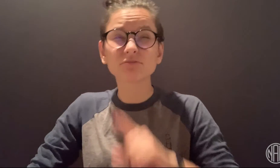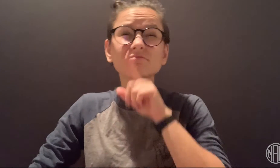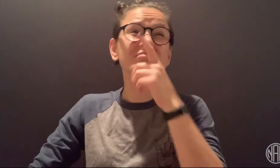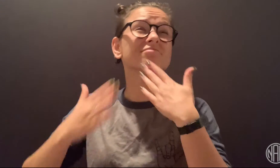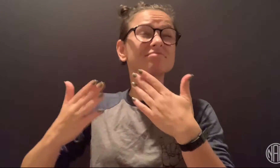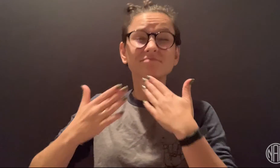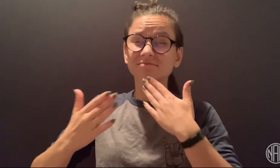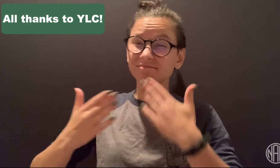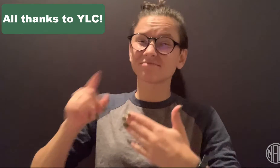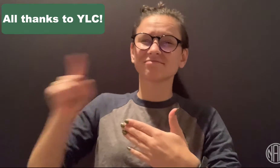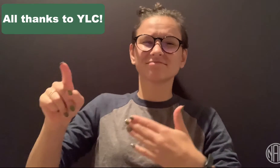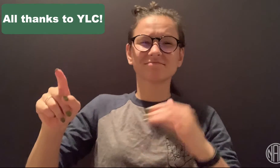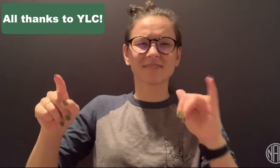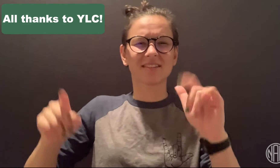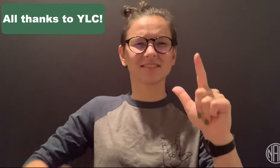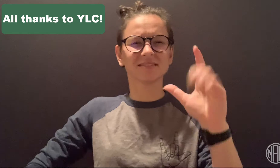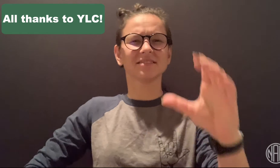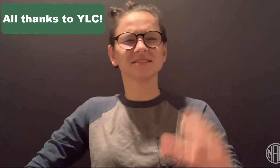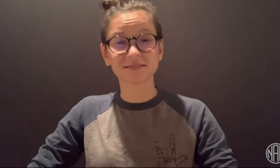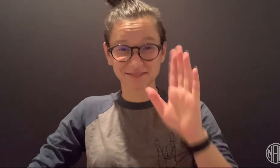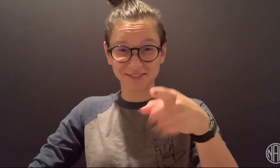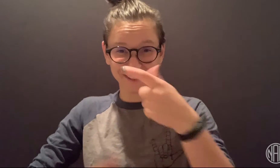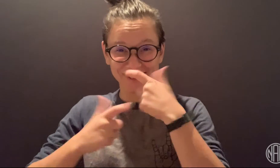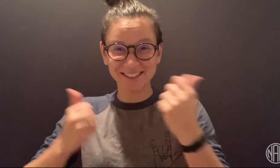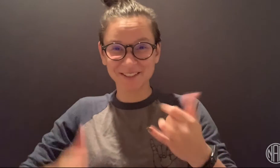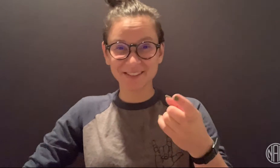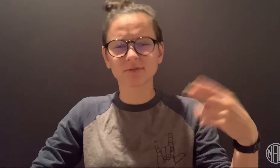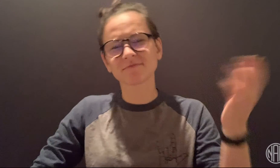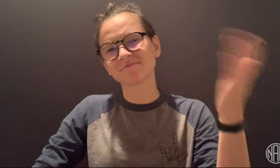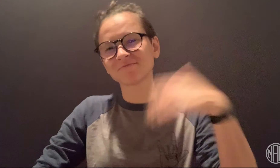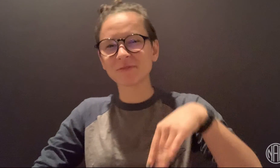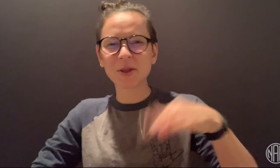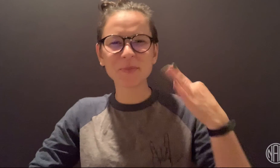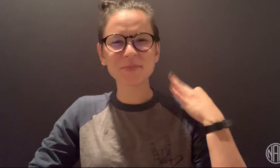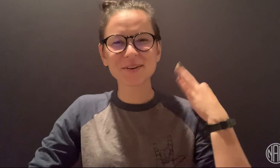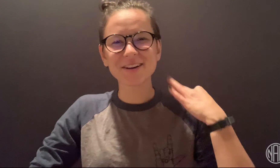All thanks to YLC! Now, are you interested now? Come and apply!